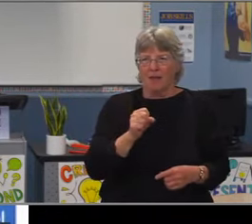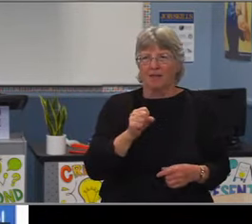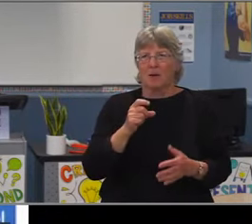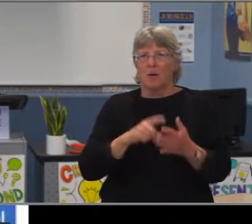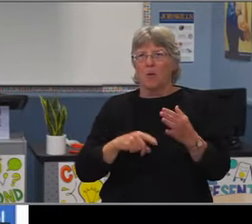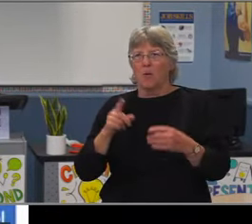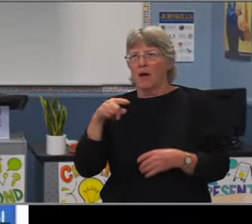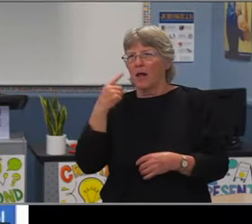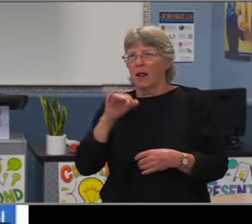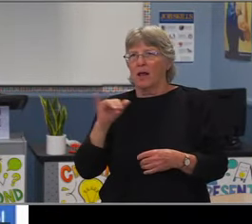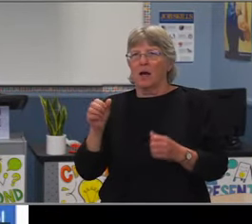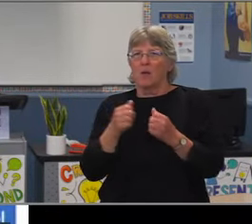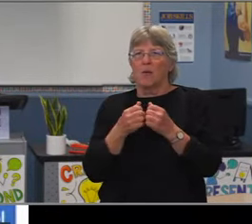with pretty small middle schools.